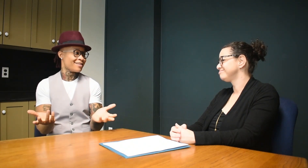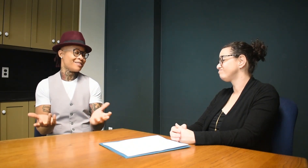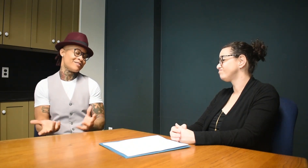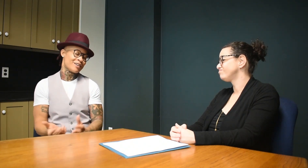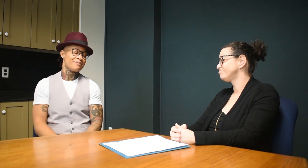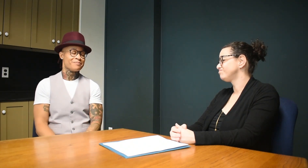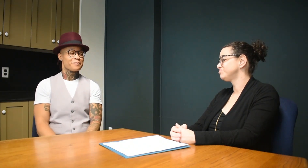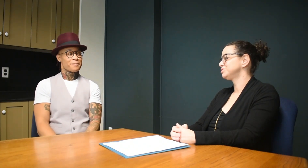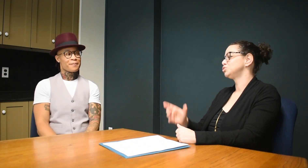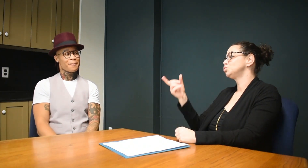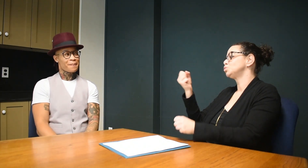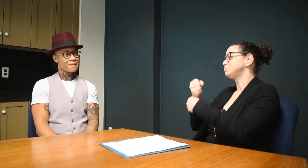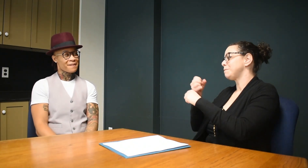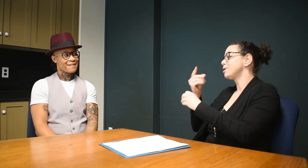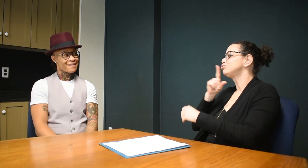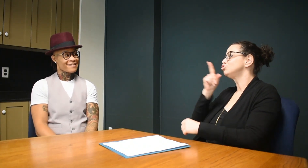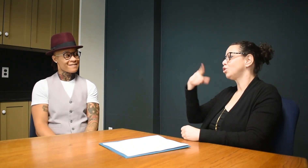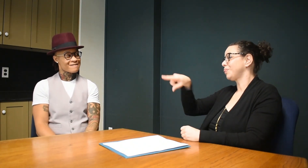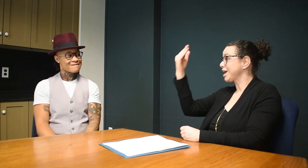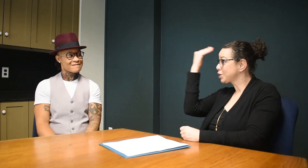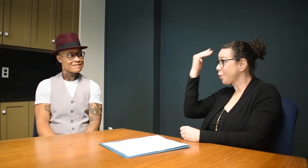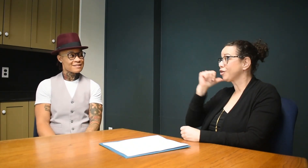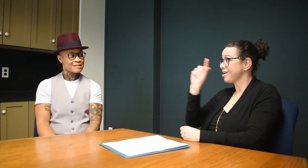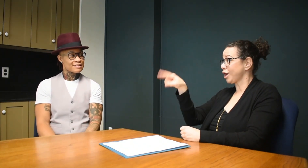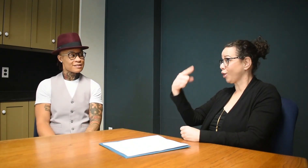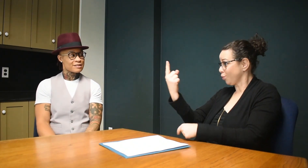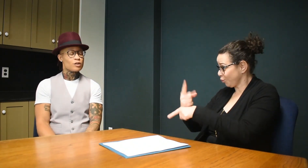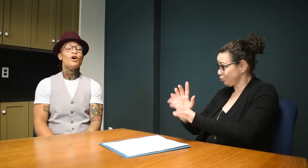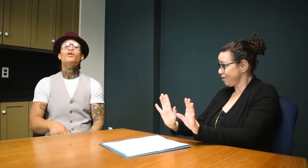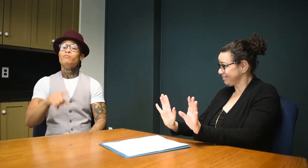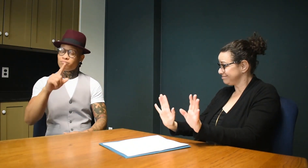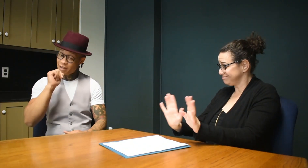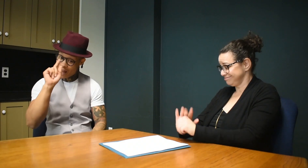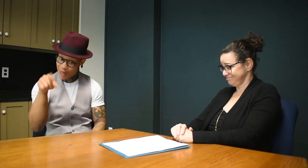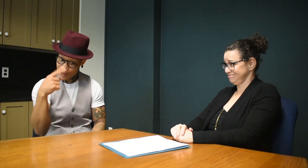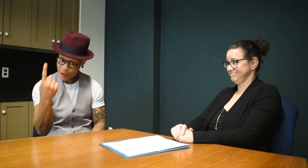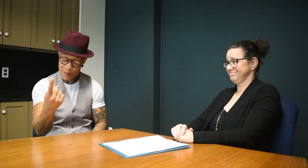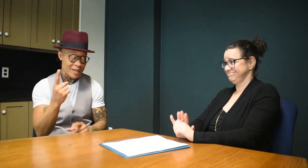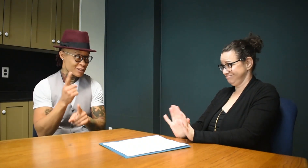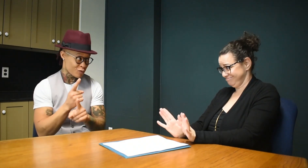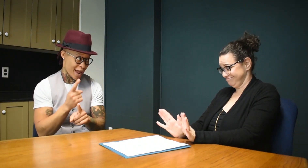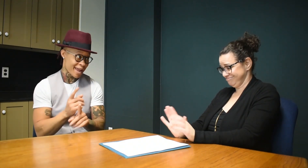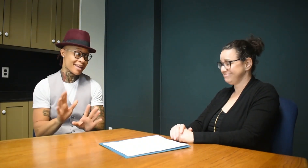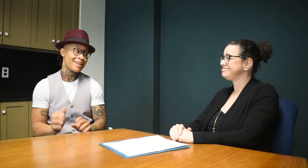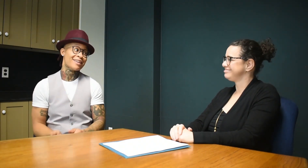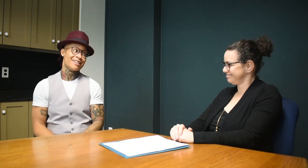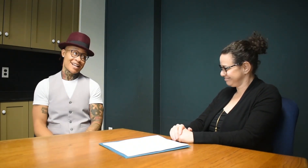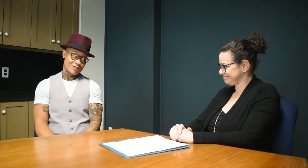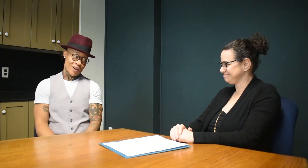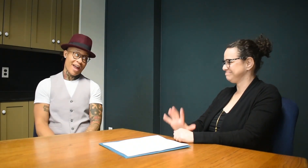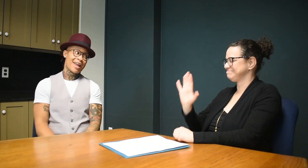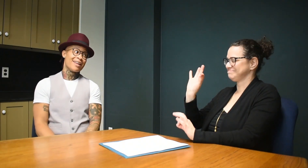You want to make sure they know they are not alone, correct? They are definitely not alone, that is right.